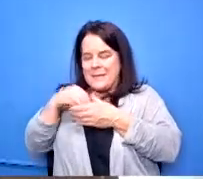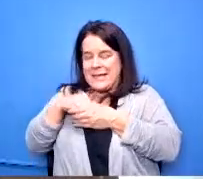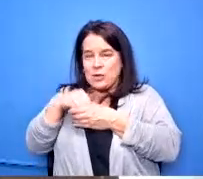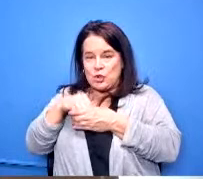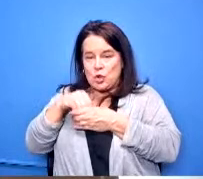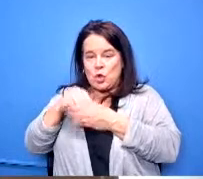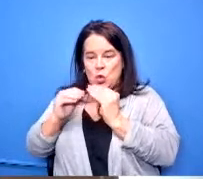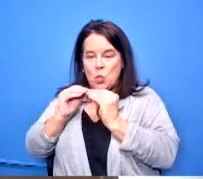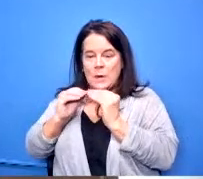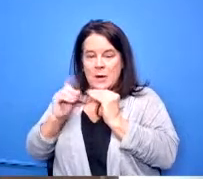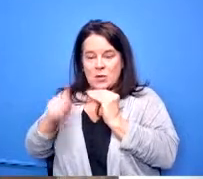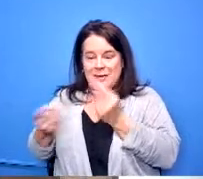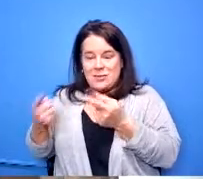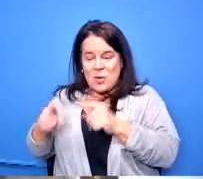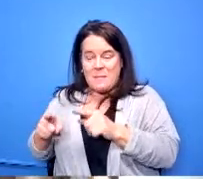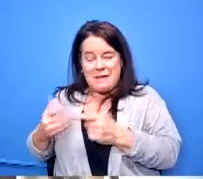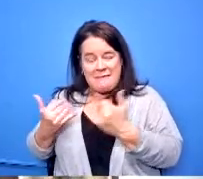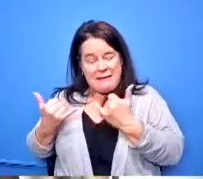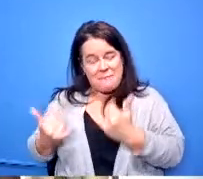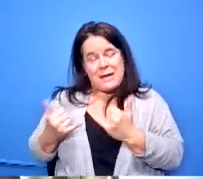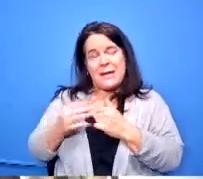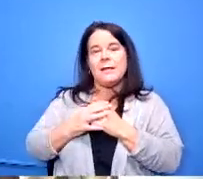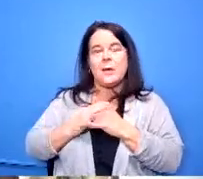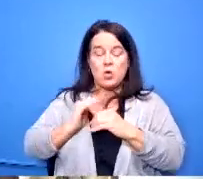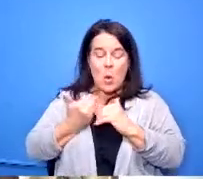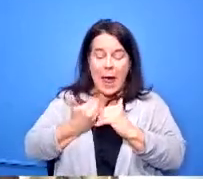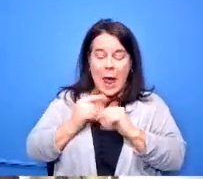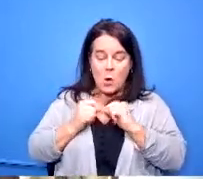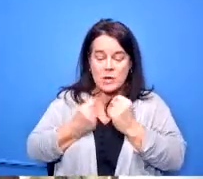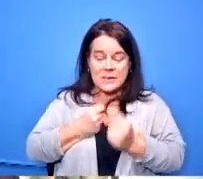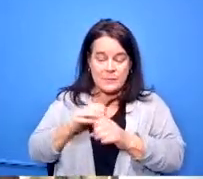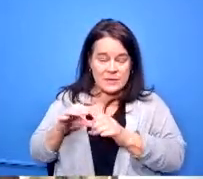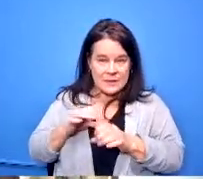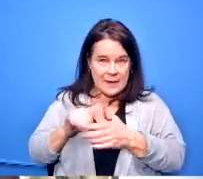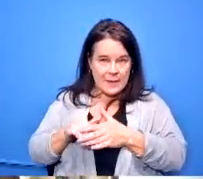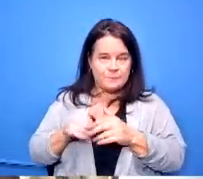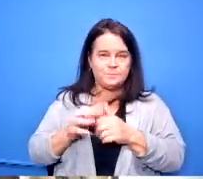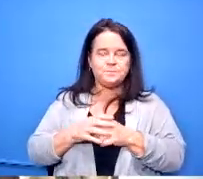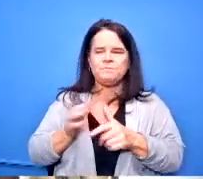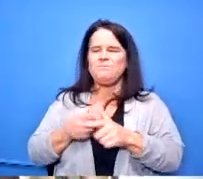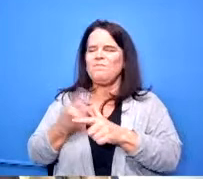done immediately so our team did that there's also been some other analysis like underground